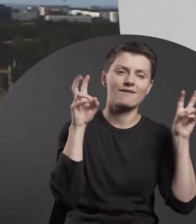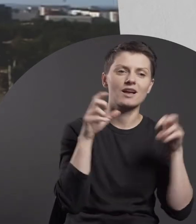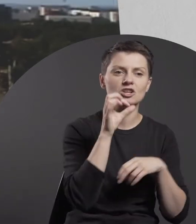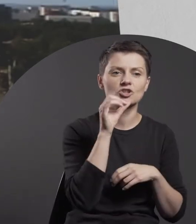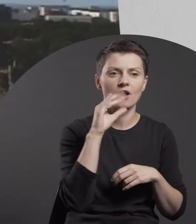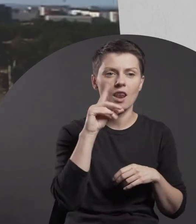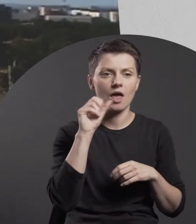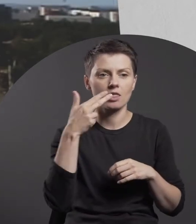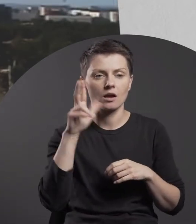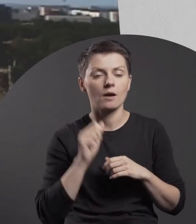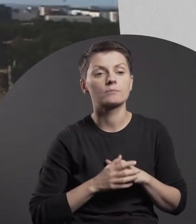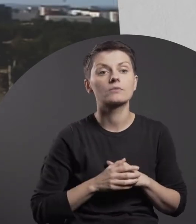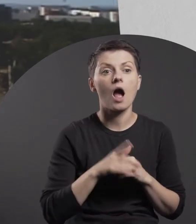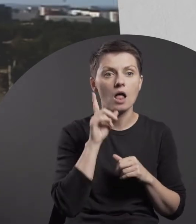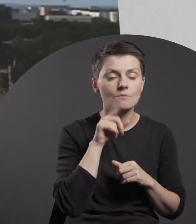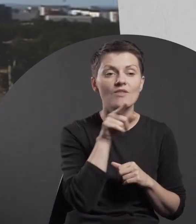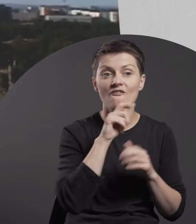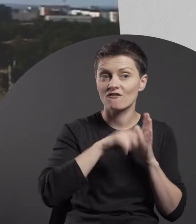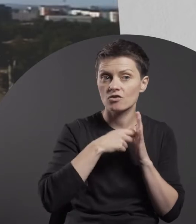However, the truth of the matter is that the video consists of a thirty-second,